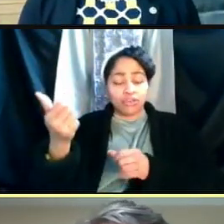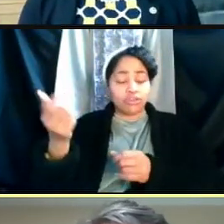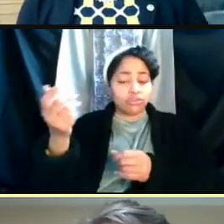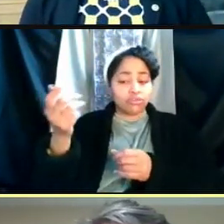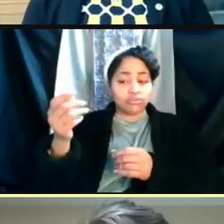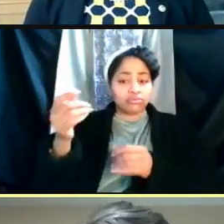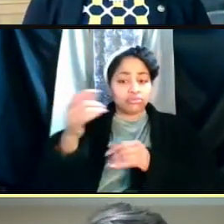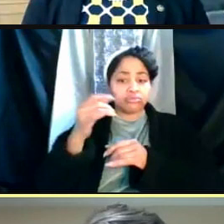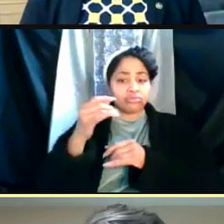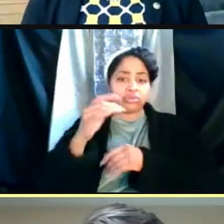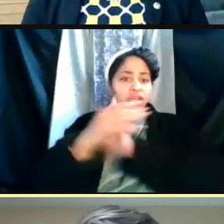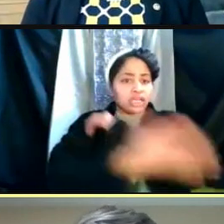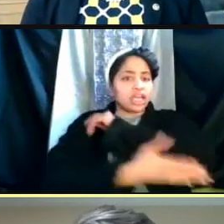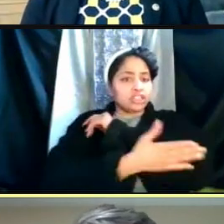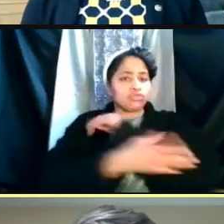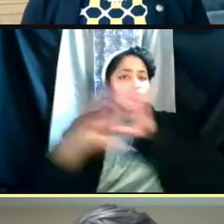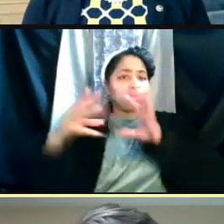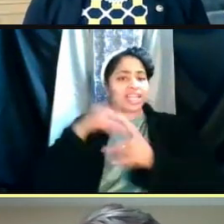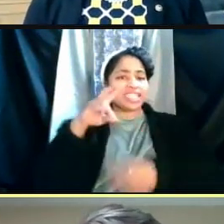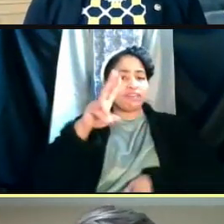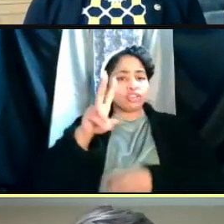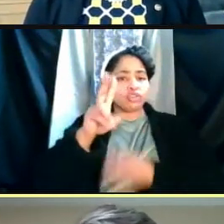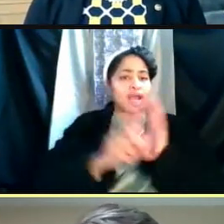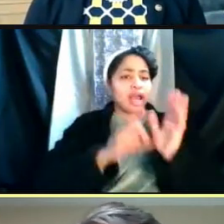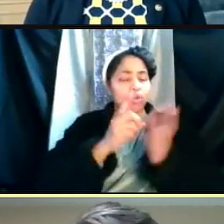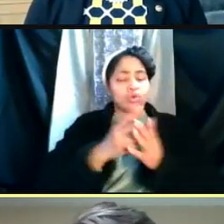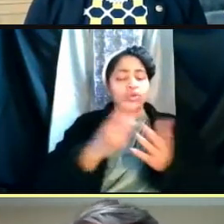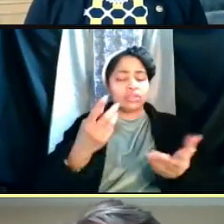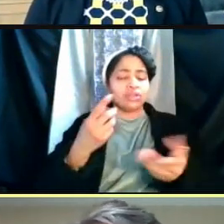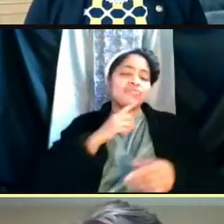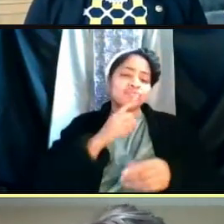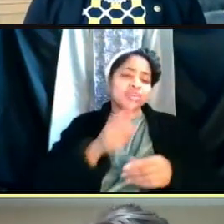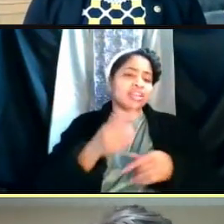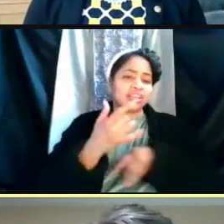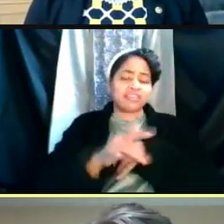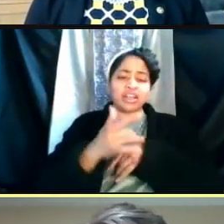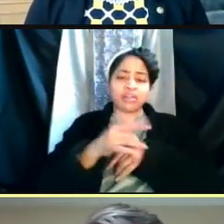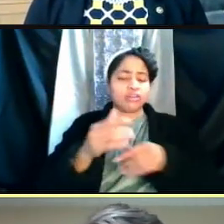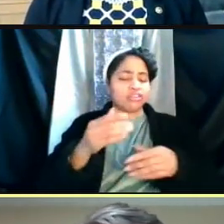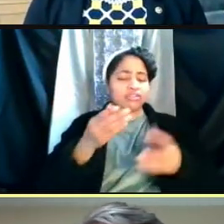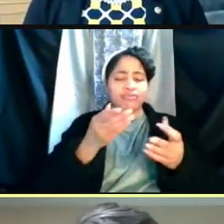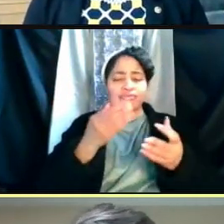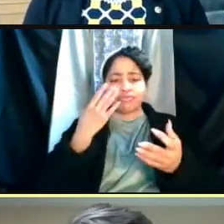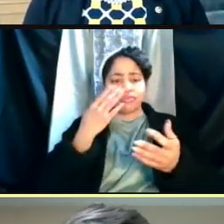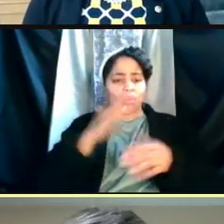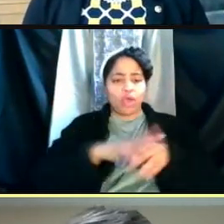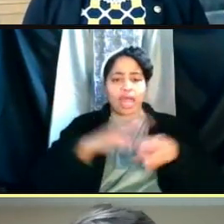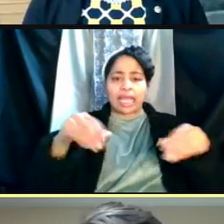The saliva-based assay that's widely available across campus is one that's a PCR-based test,